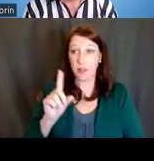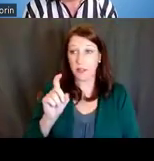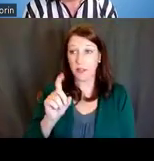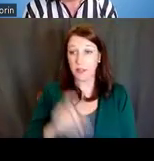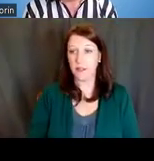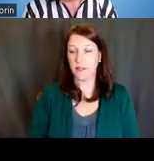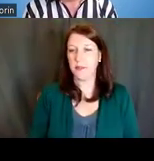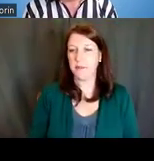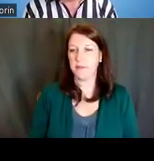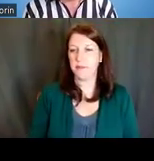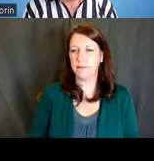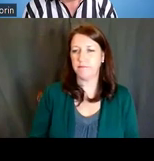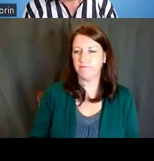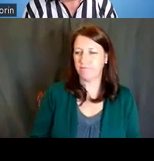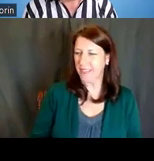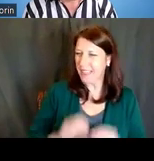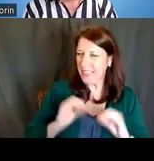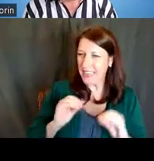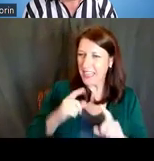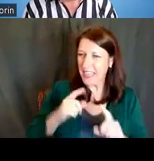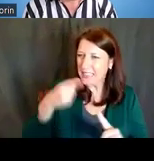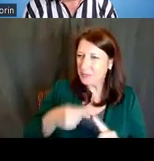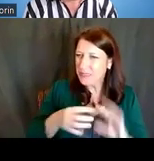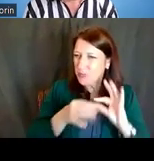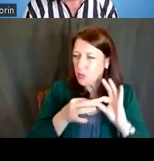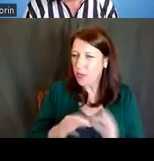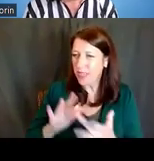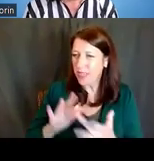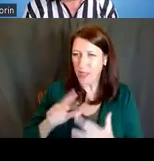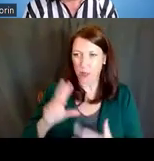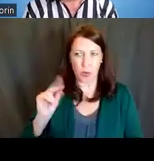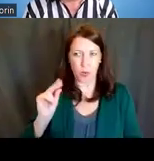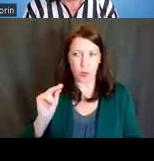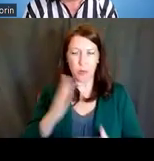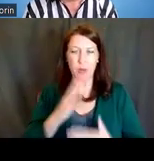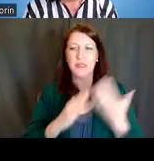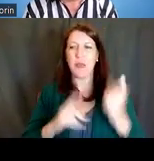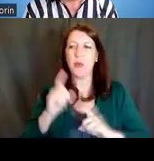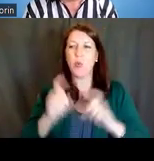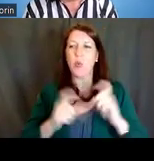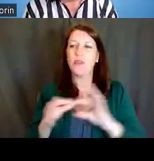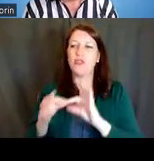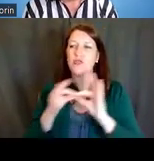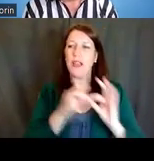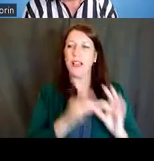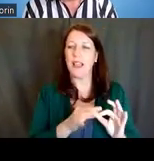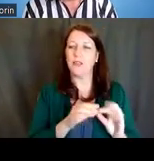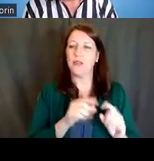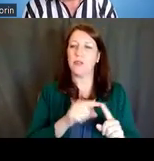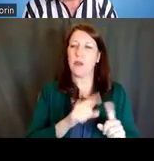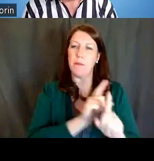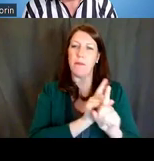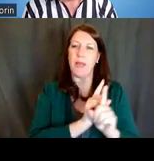Lynn Morin: I see nothing specific about networking now. There's still some questions about mentoring,